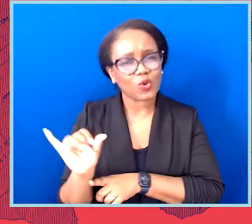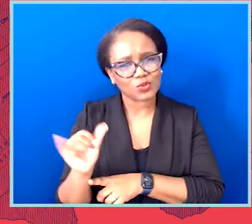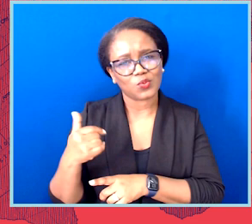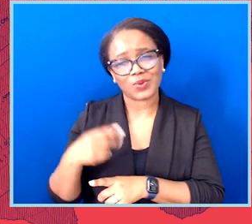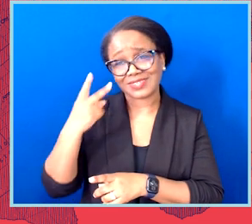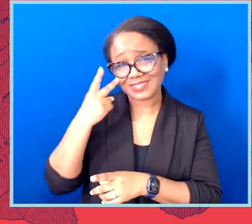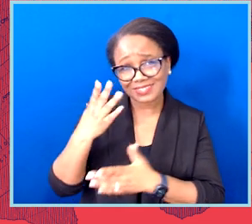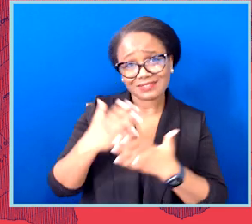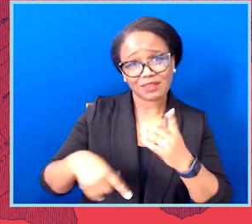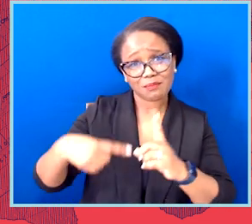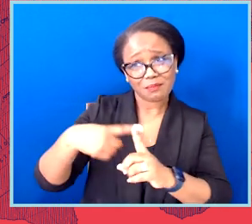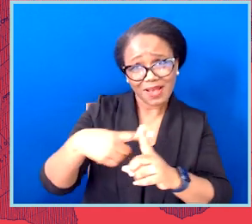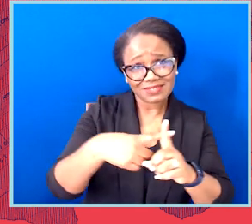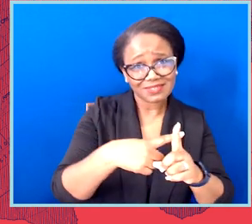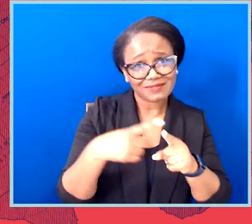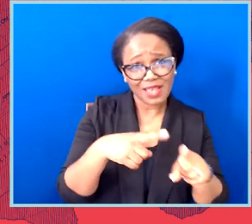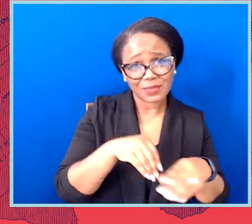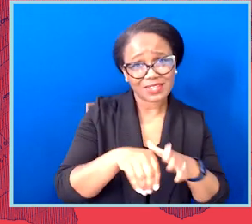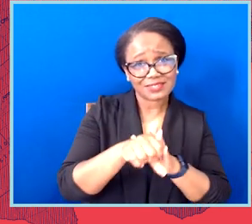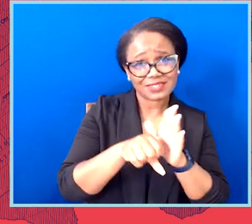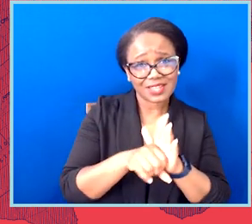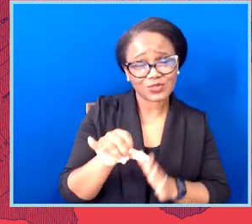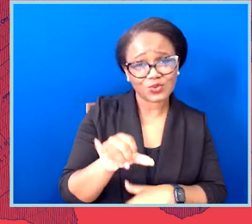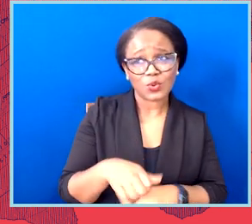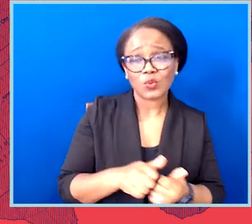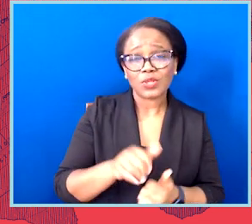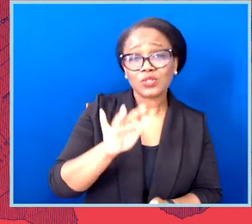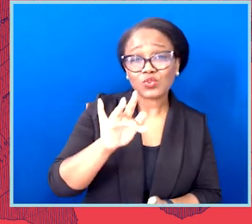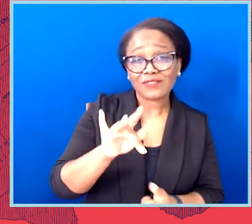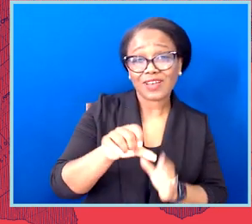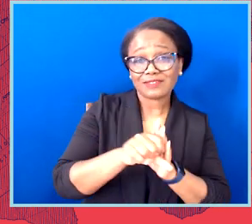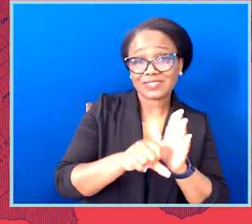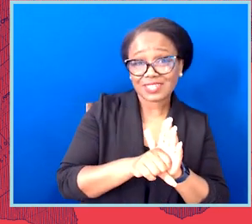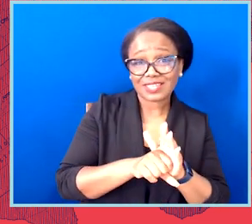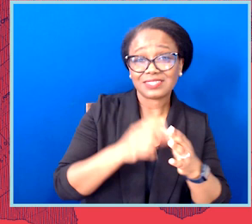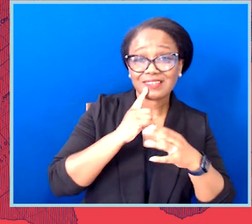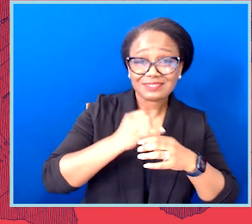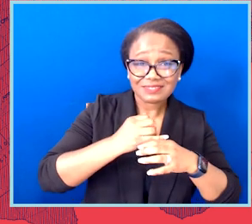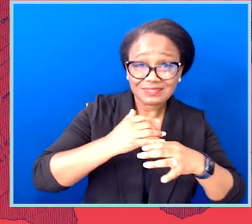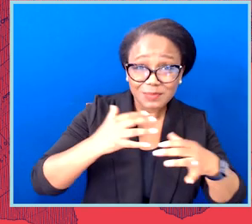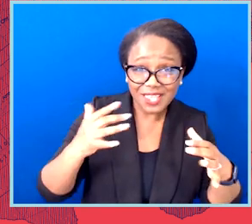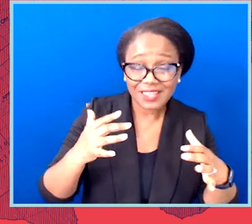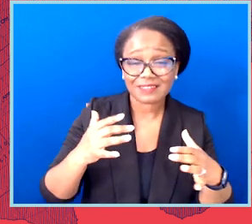with 25 states enacting 62 provisions that expand access to voting this past legislative cycle.